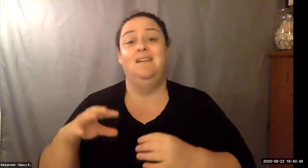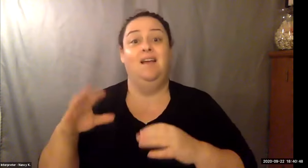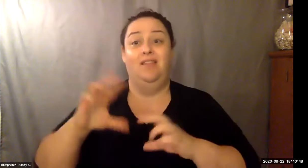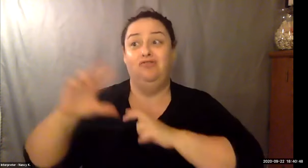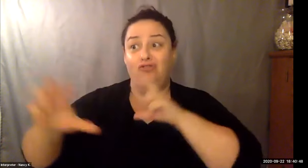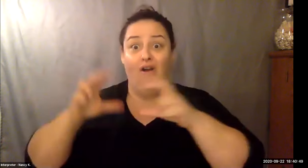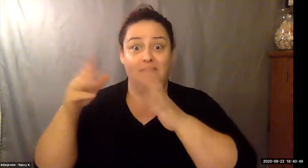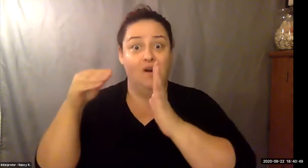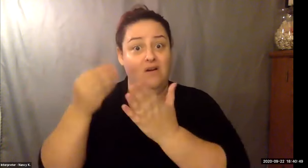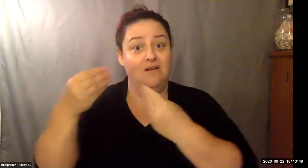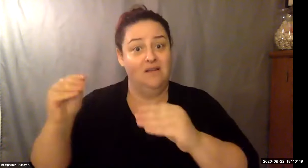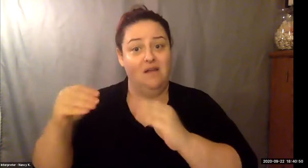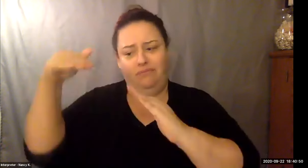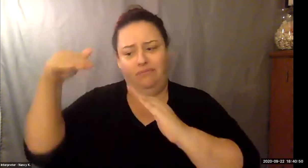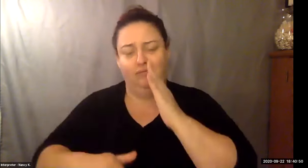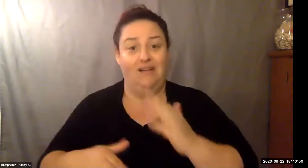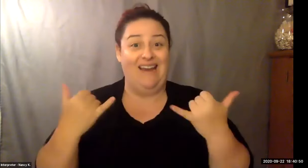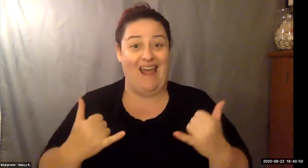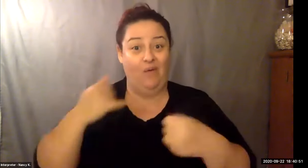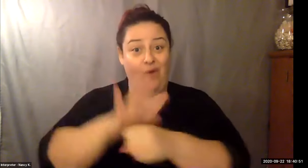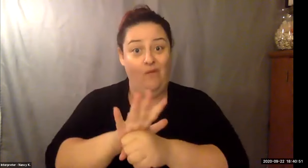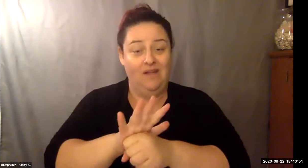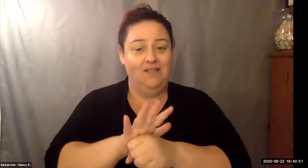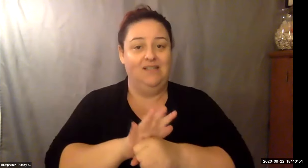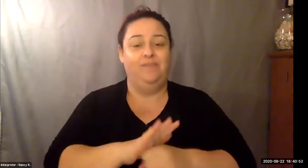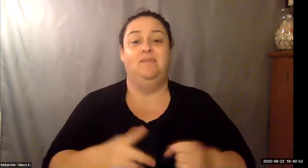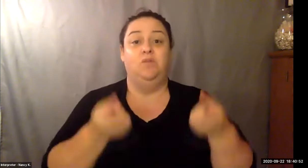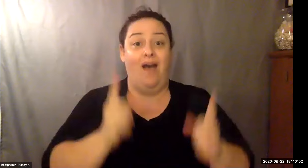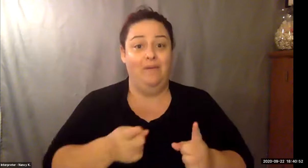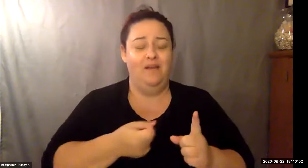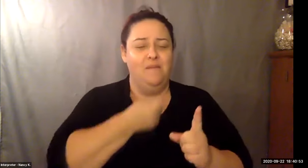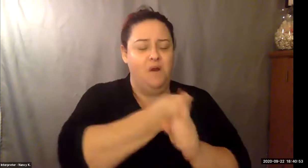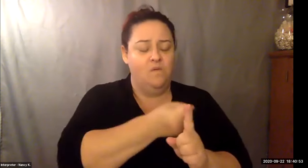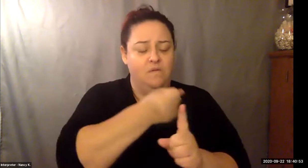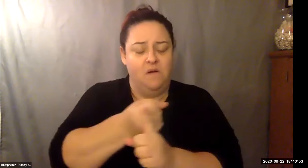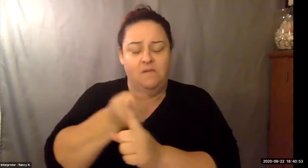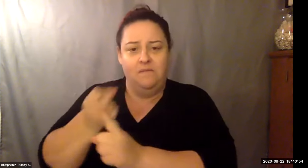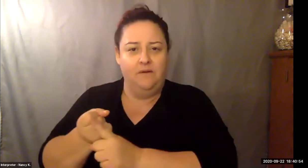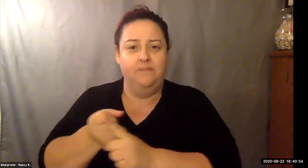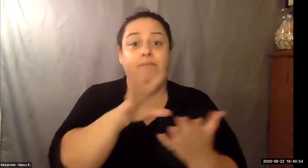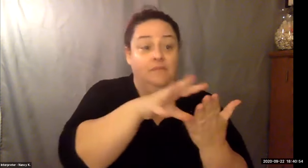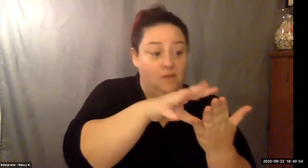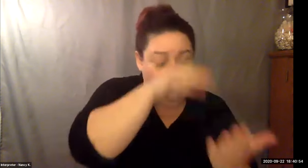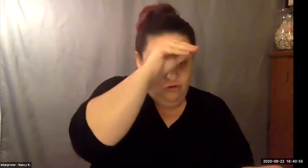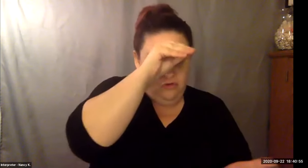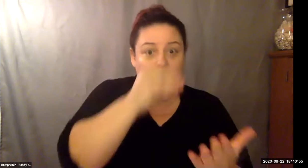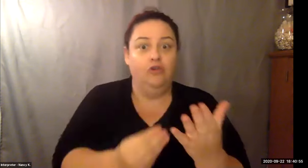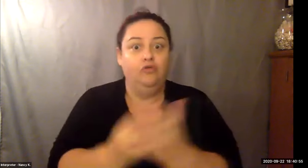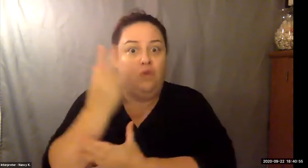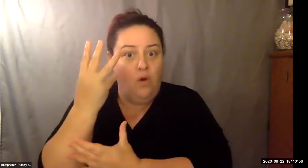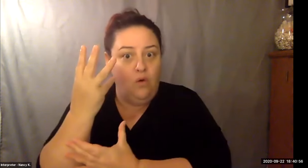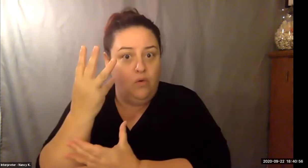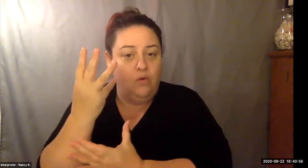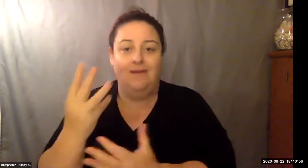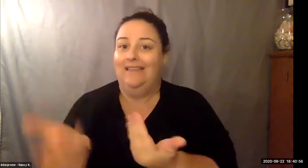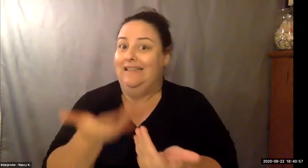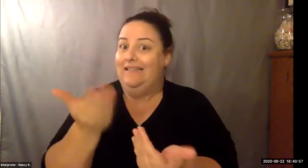Keith Wolling: Obviously you appreciate people. Thank you. Thank you for what you do. We also learn to be humble in our world, but the end of the day, gratitude is important, important